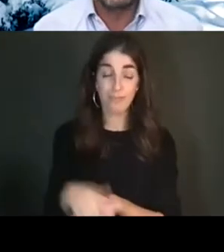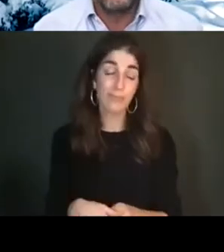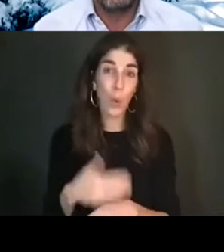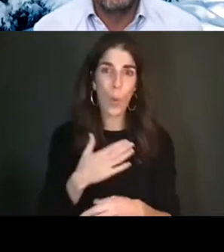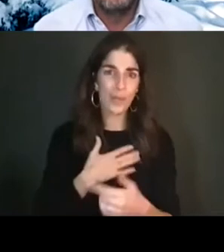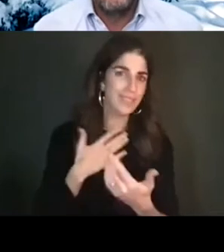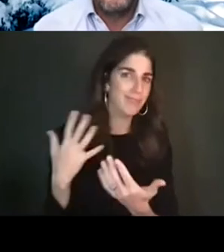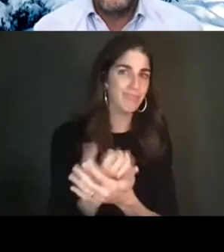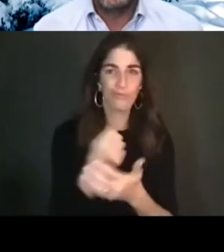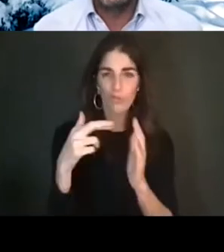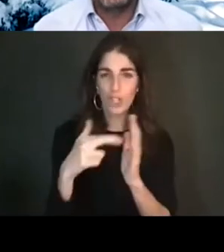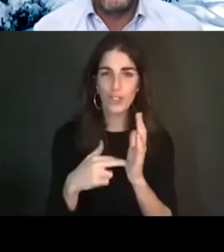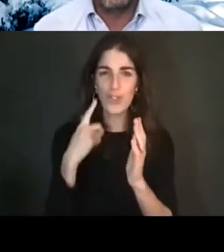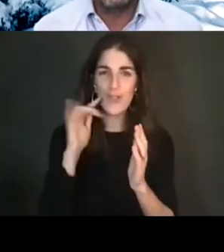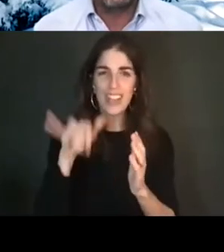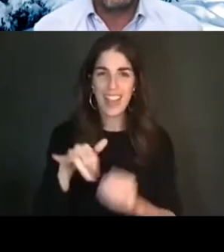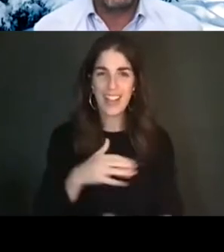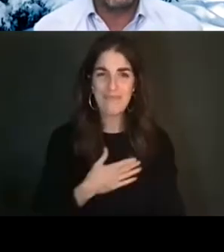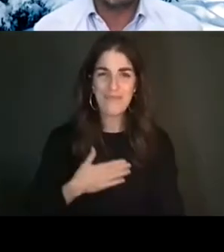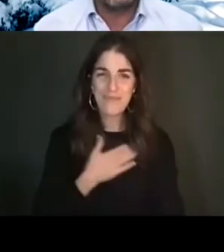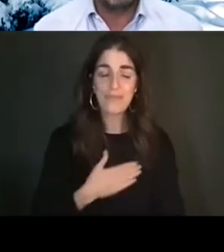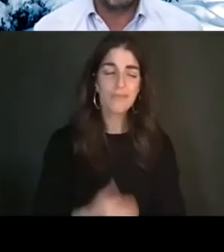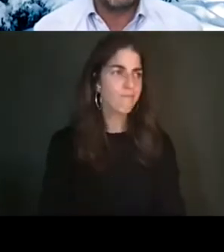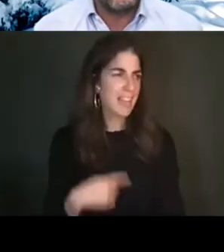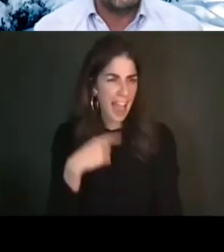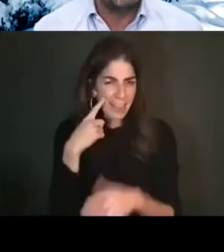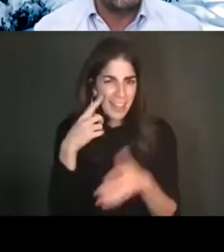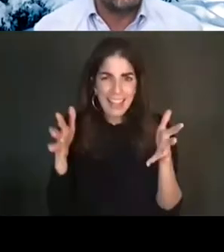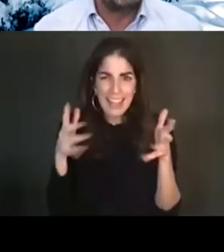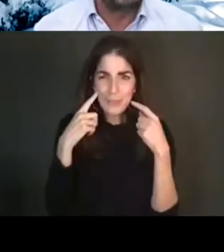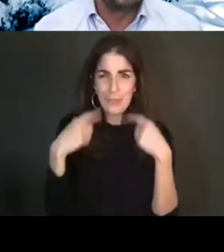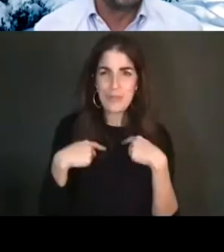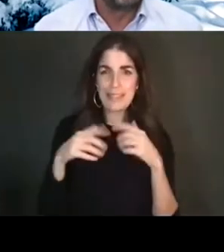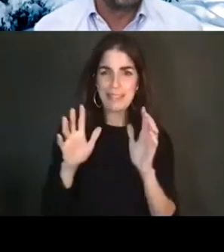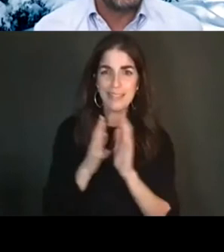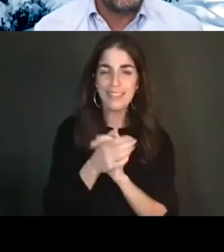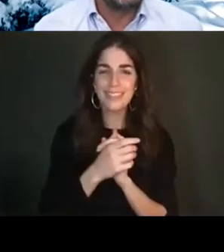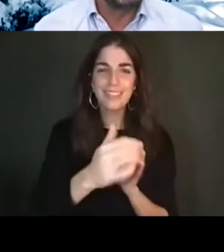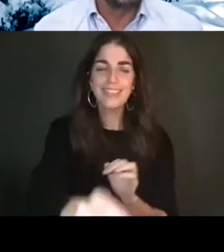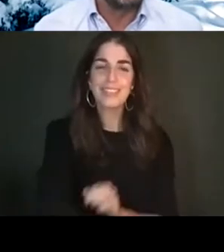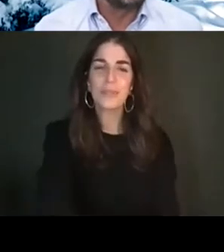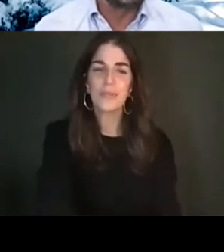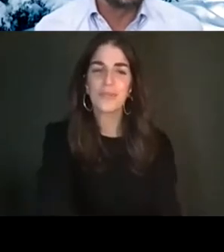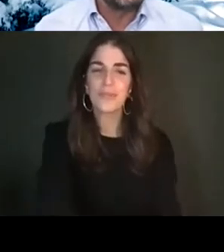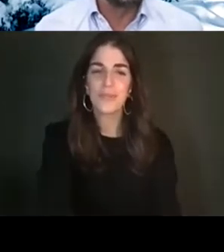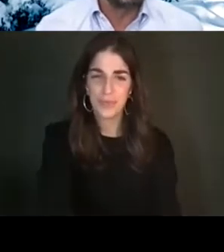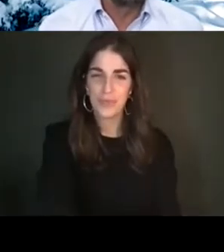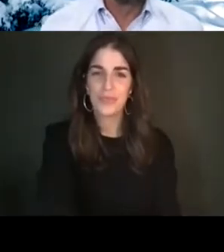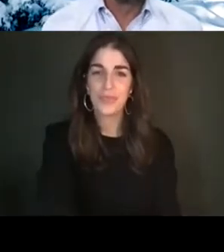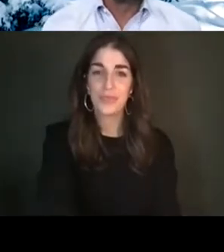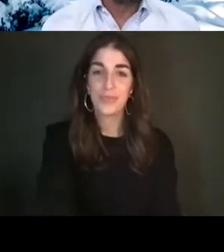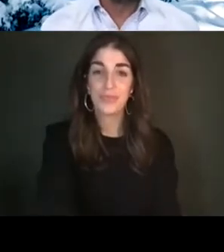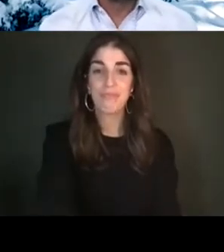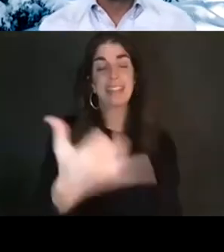well, and I think that's it for now. Um, I am going to turn over to Cassandra.